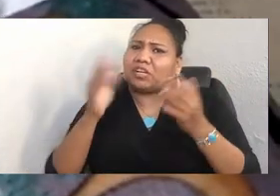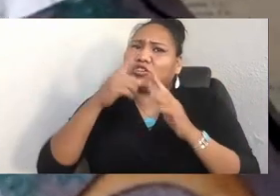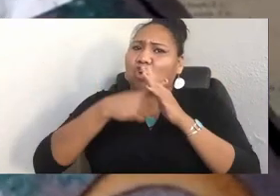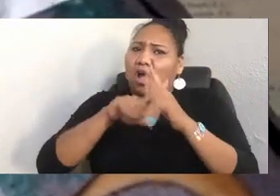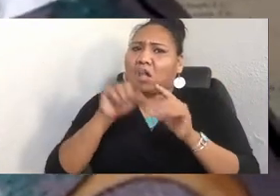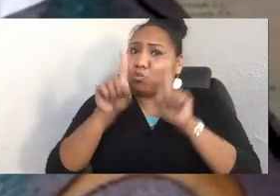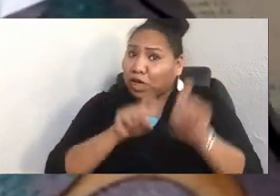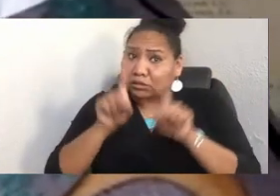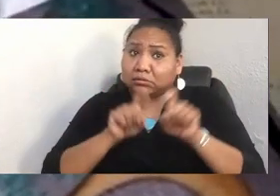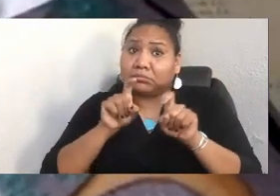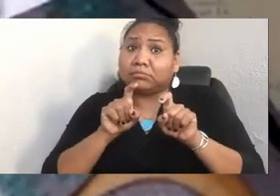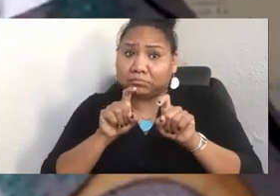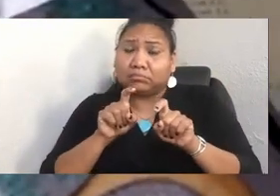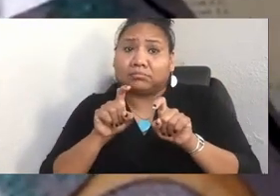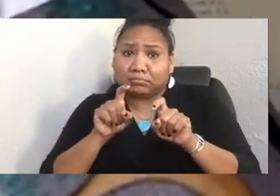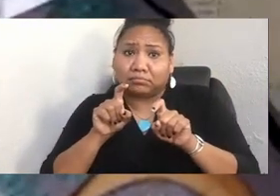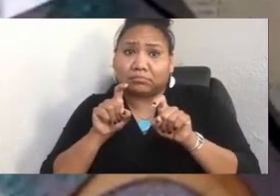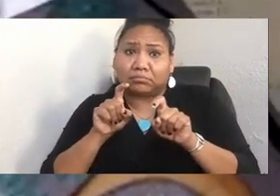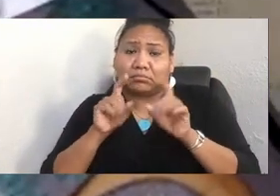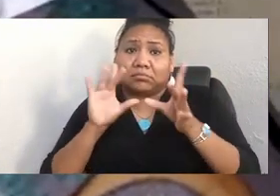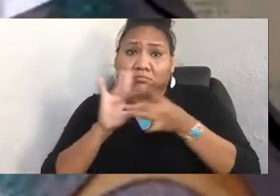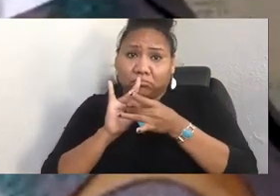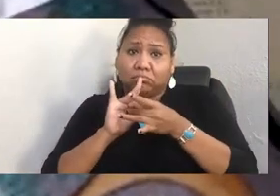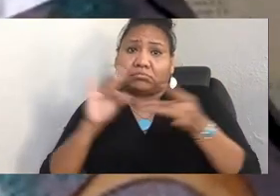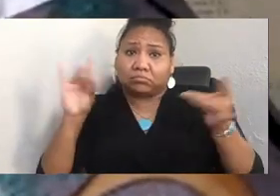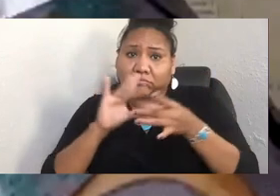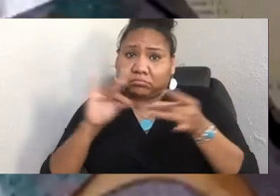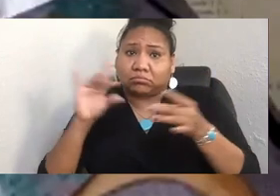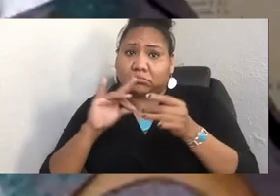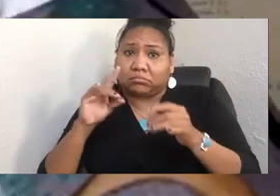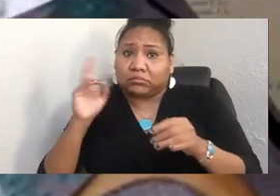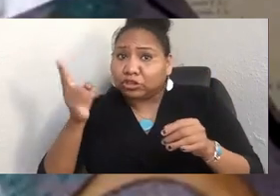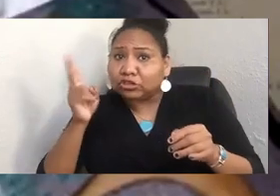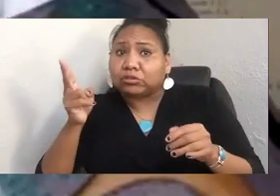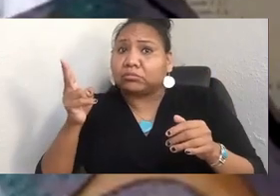I mentioned the history of the Indigenous Peoples' Day, and I wanted to make note--